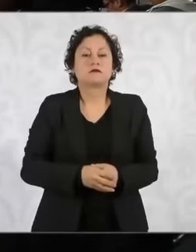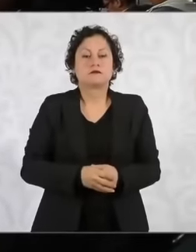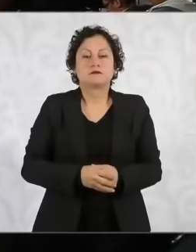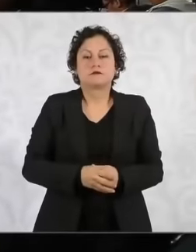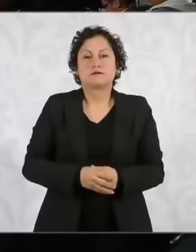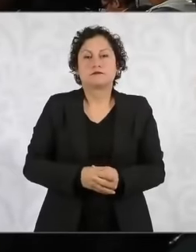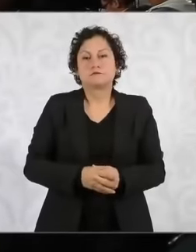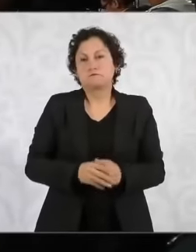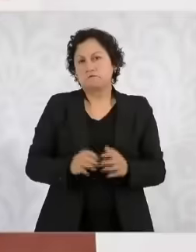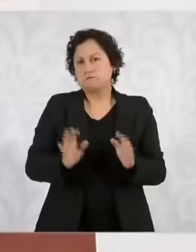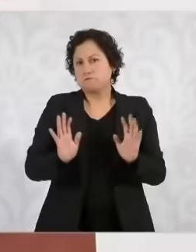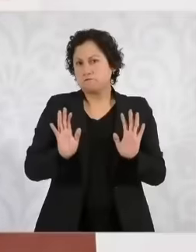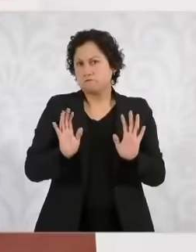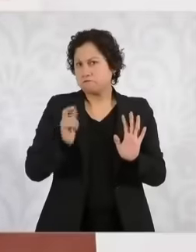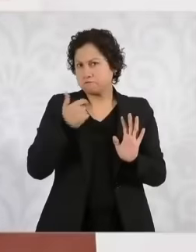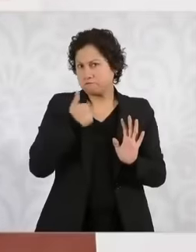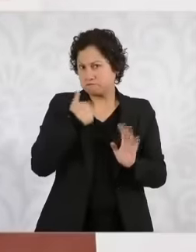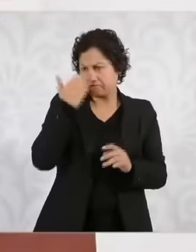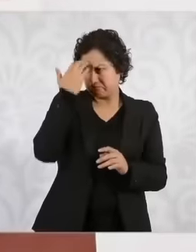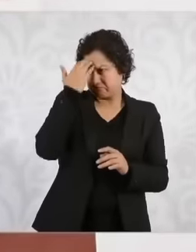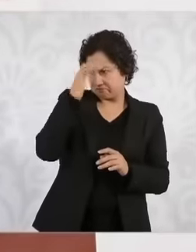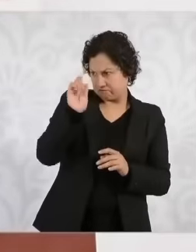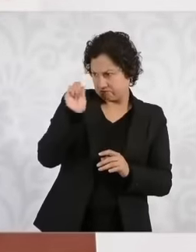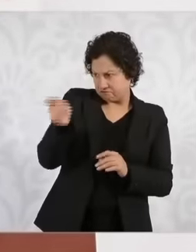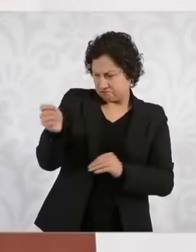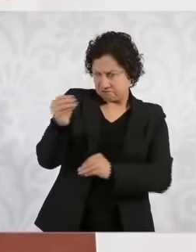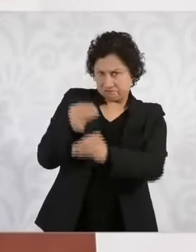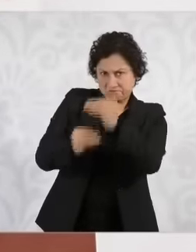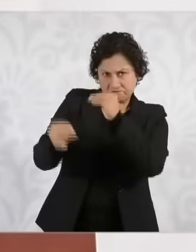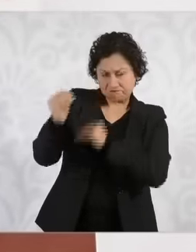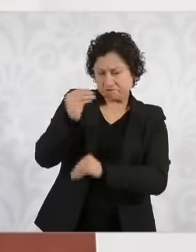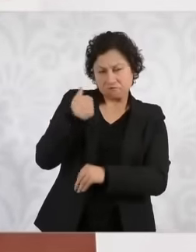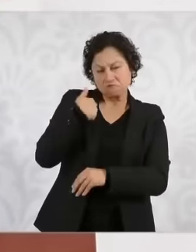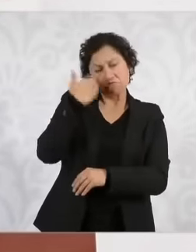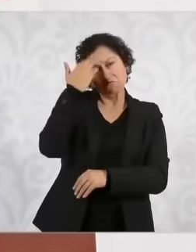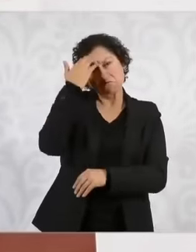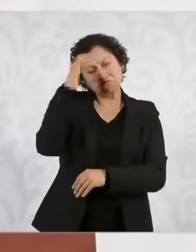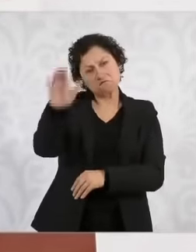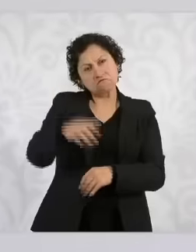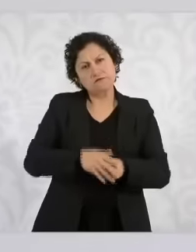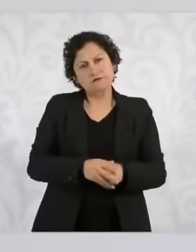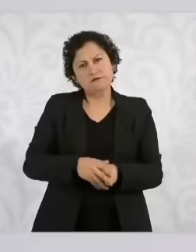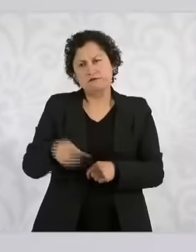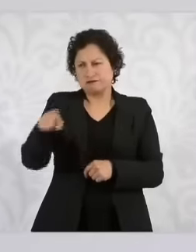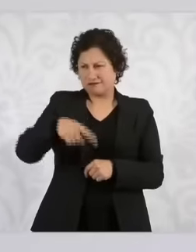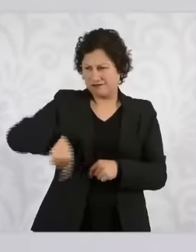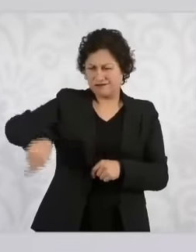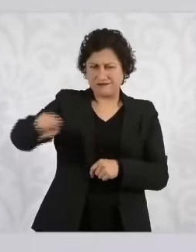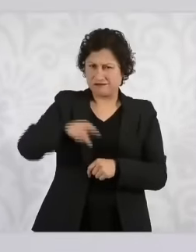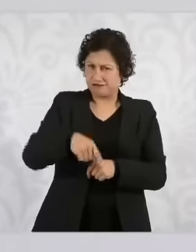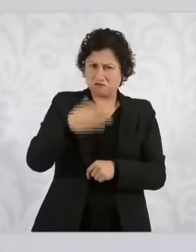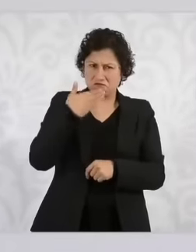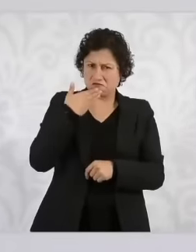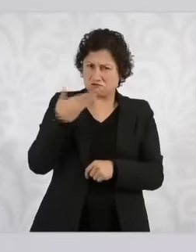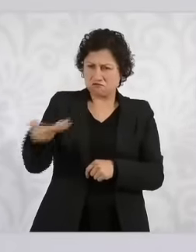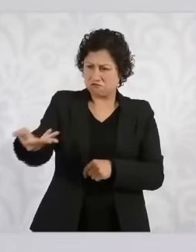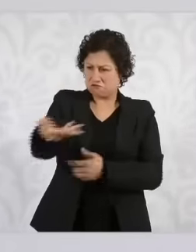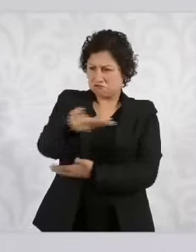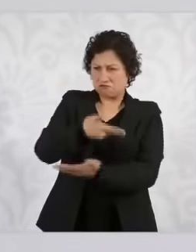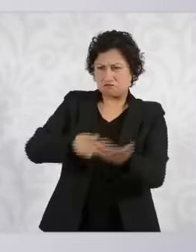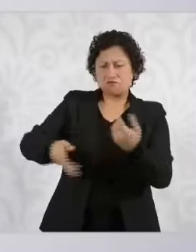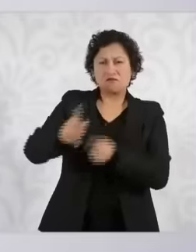that there is a conflict there. There is a very good relationship between all the legislators from Morena.